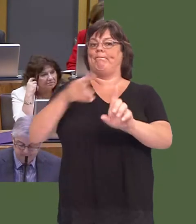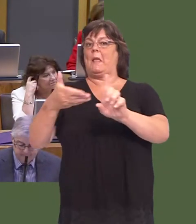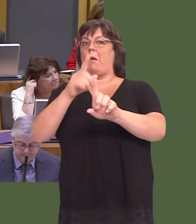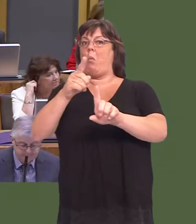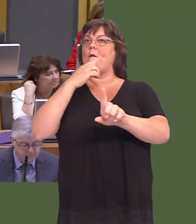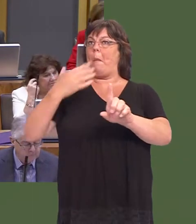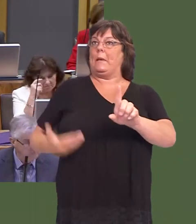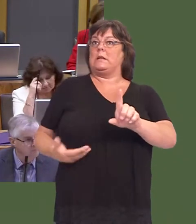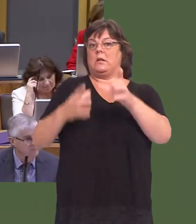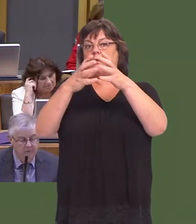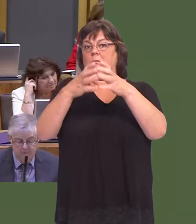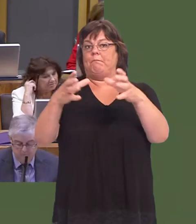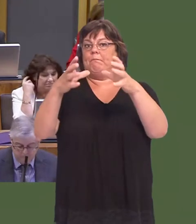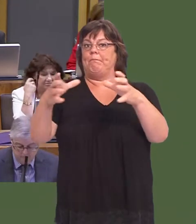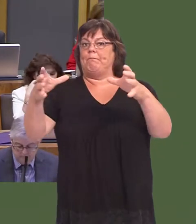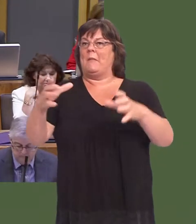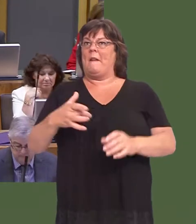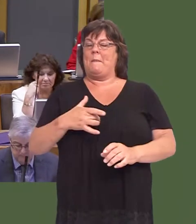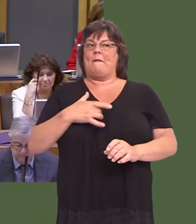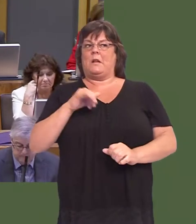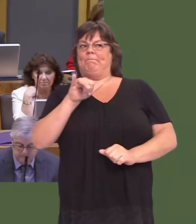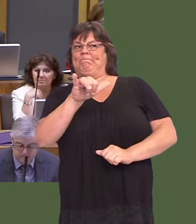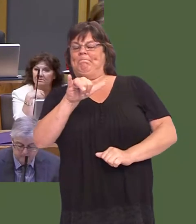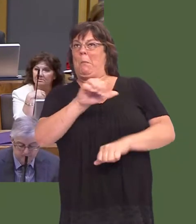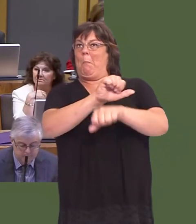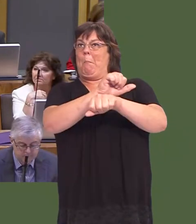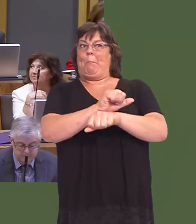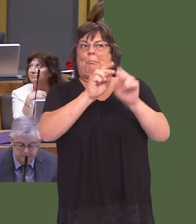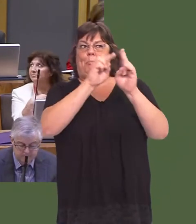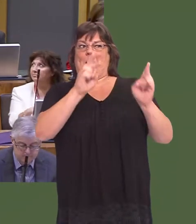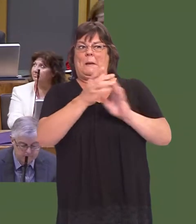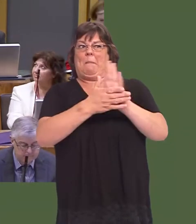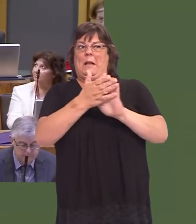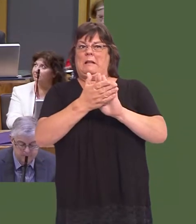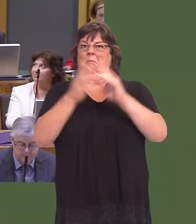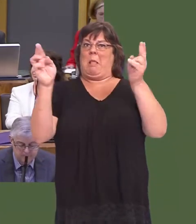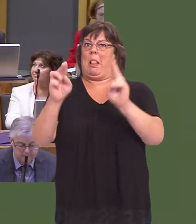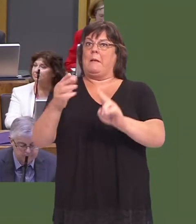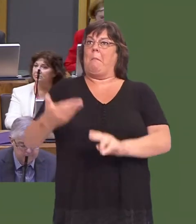Now, I donít believe that a prison would actually encourage that. For these businesses to grow, they actually want more space.